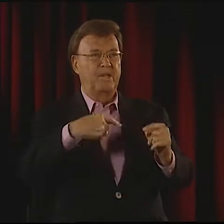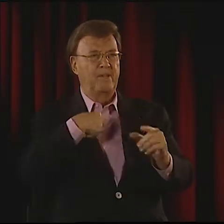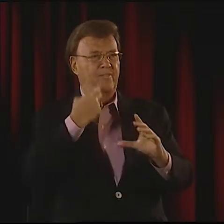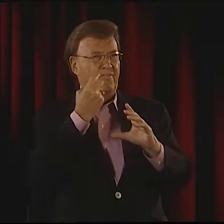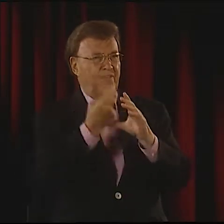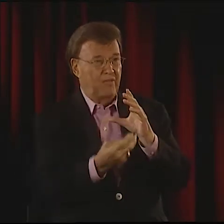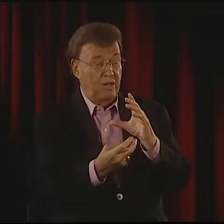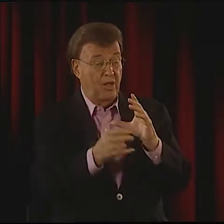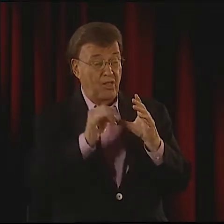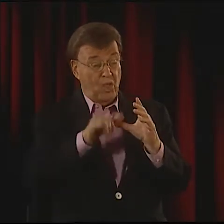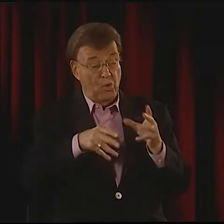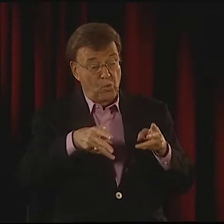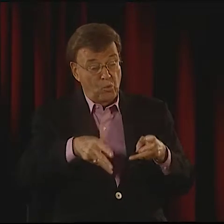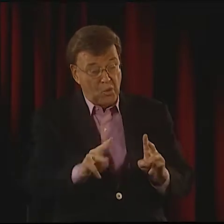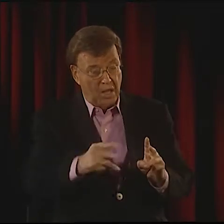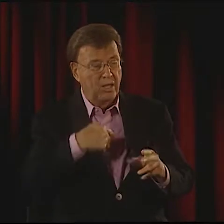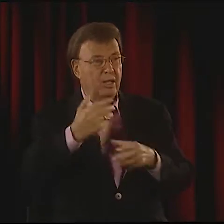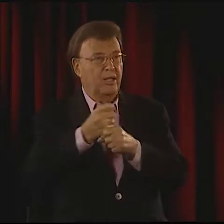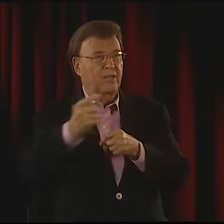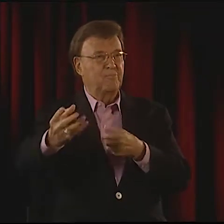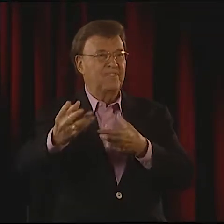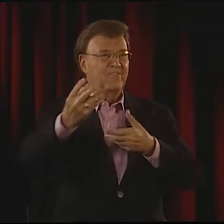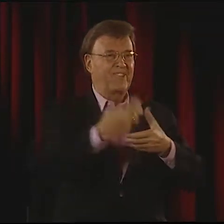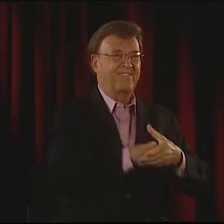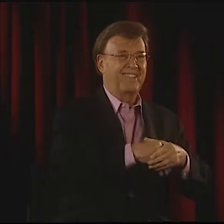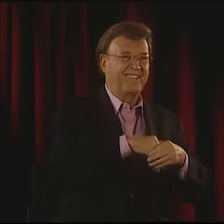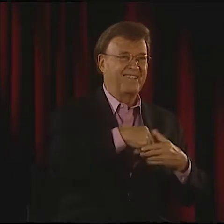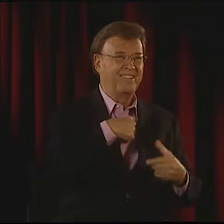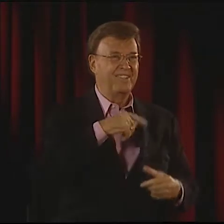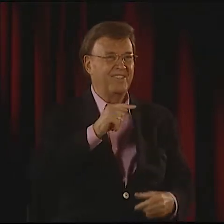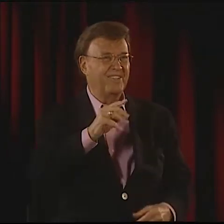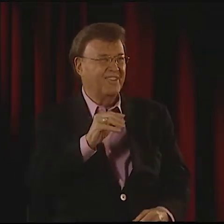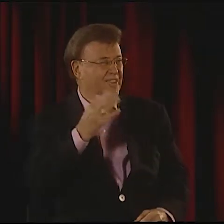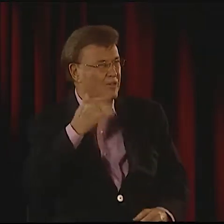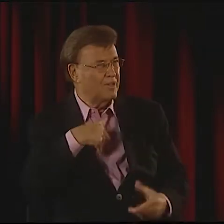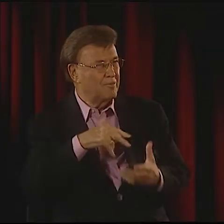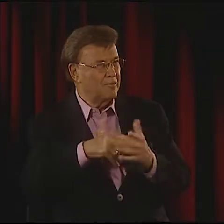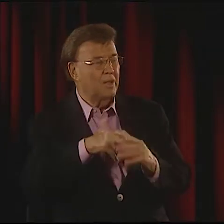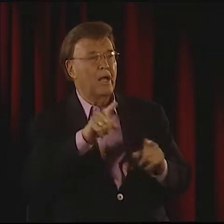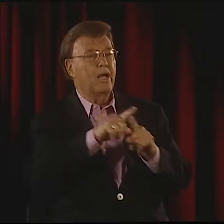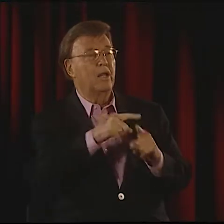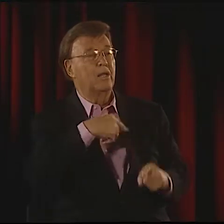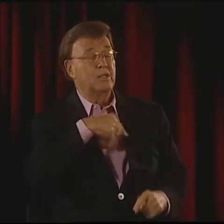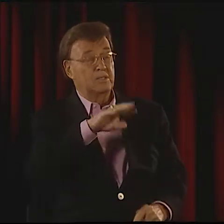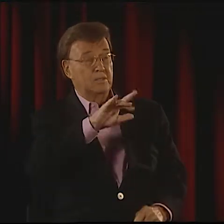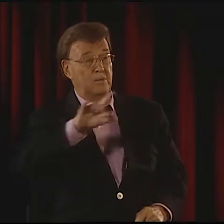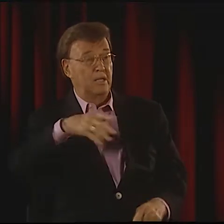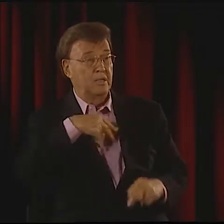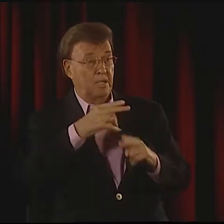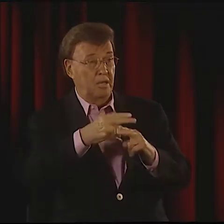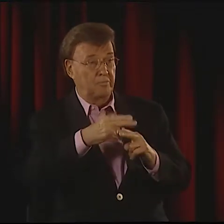IT WASN'T LIKE I WAS TELLING AN OBJECTIVE STORY. THEY SAID THEY JUST WERE ENTRANCED